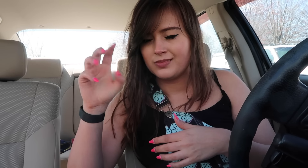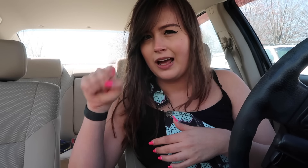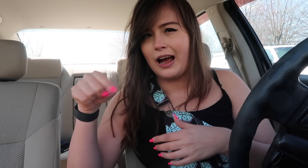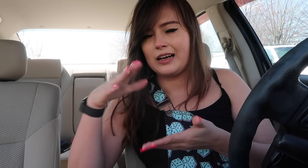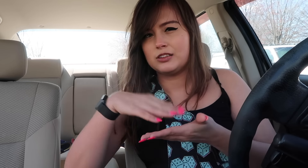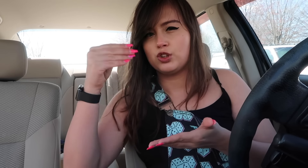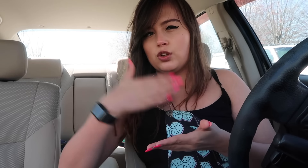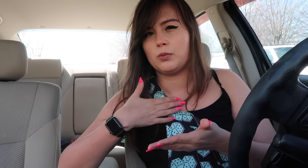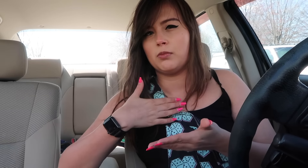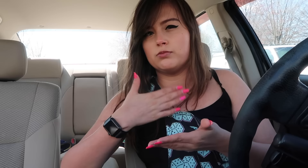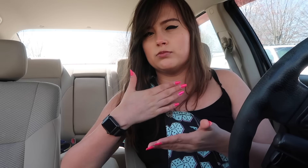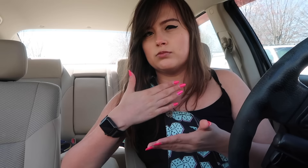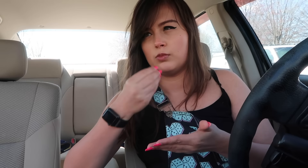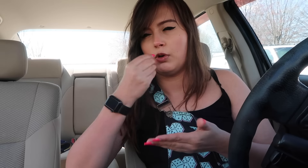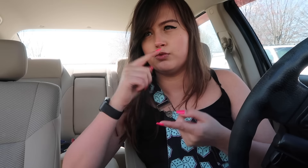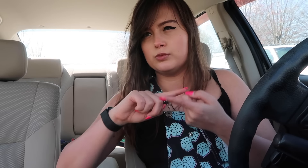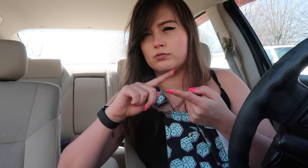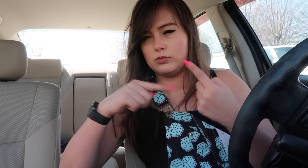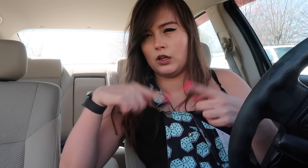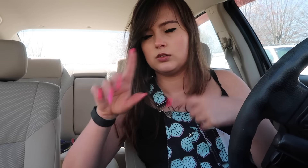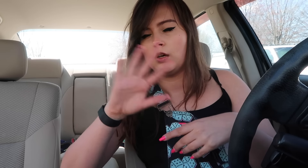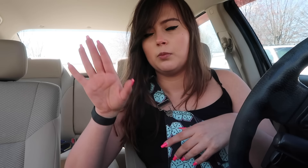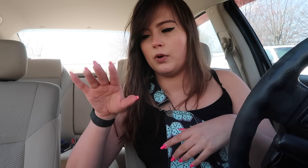I need to learn my food signs, but anyway.